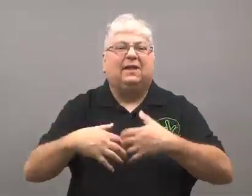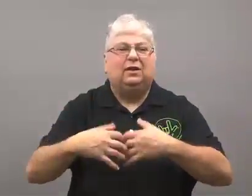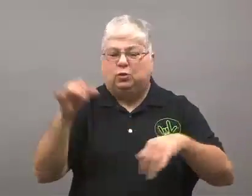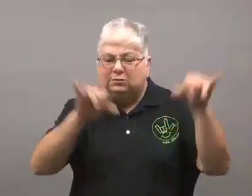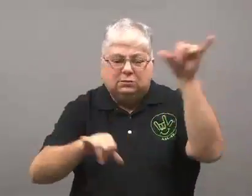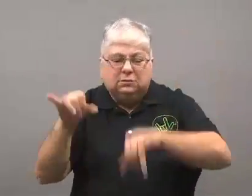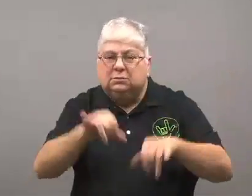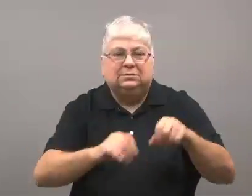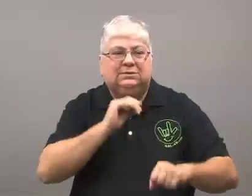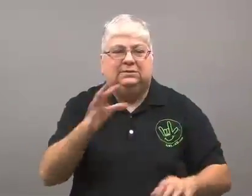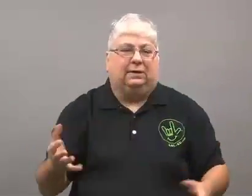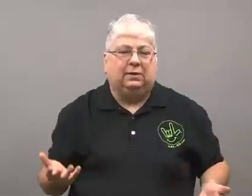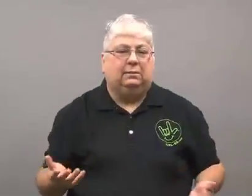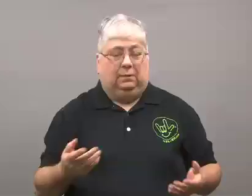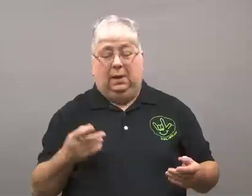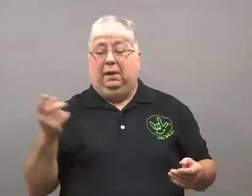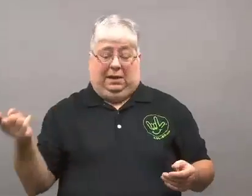These meats are not processed with chemicals in factories.